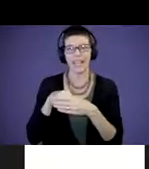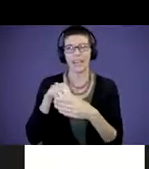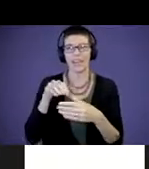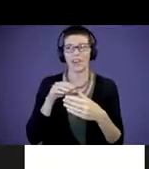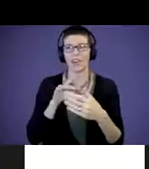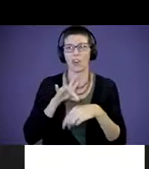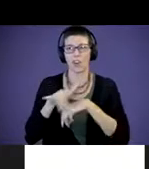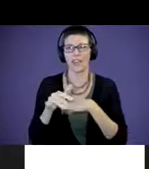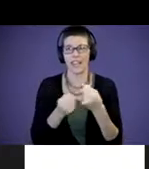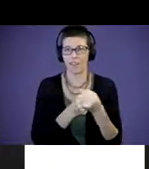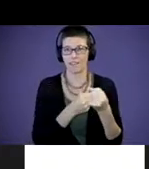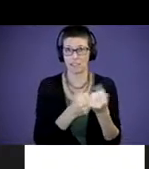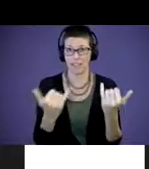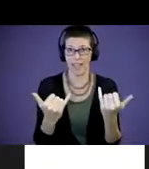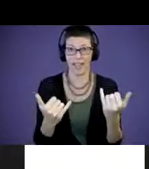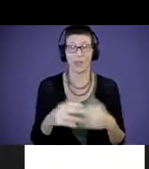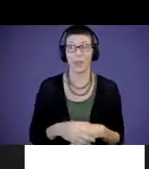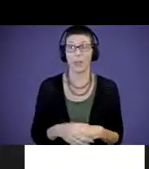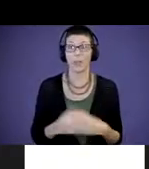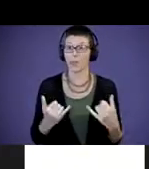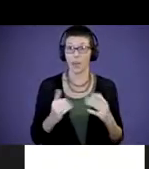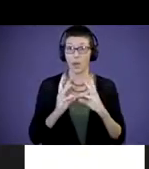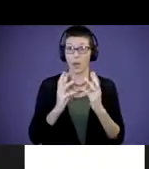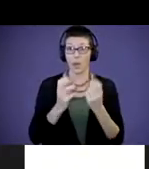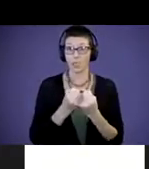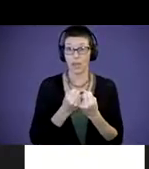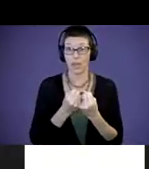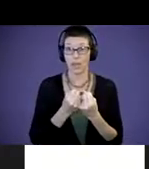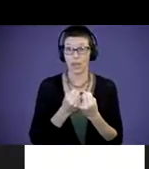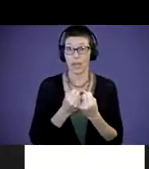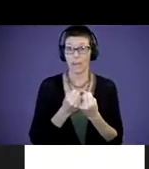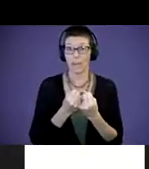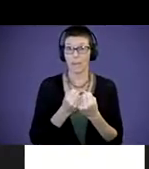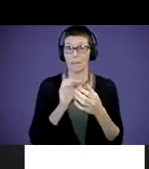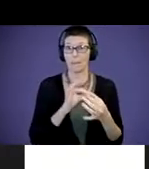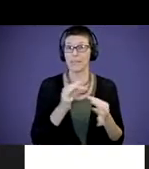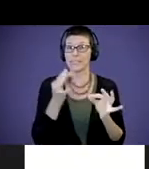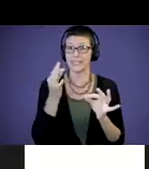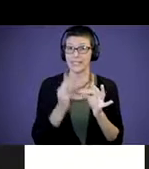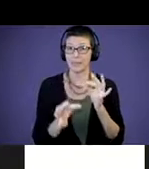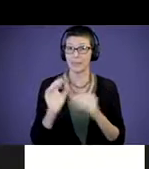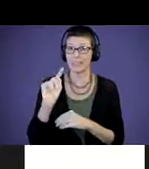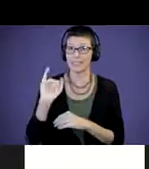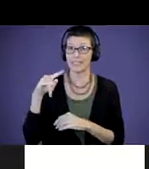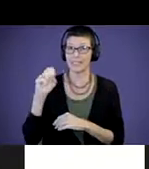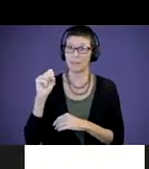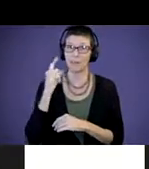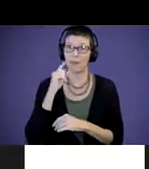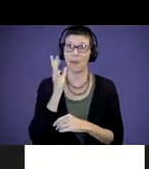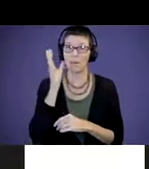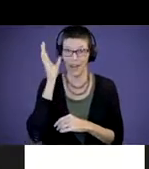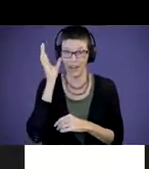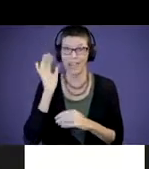Today's workshop is about Simple Tips for Parents Enhancing Your Deaf or Hard of Hearing